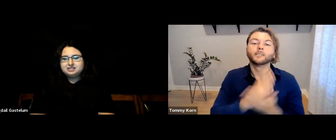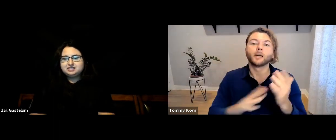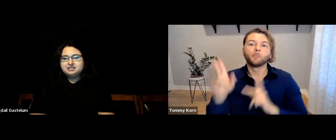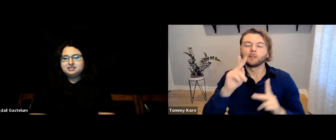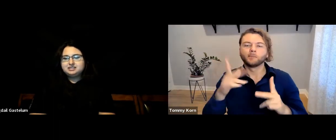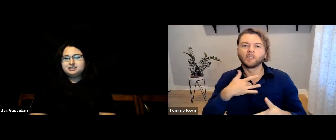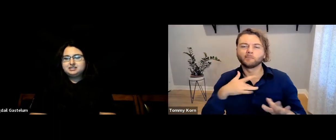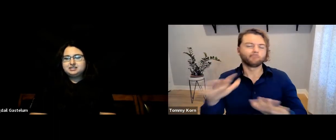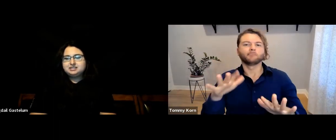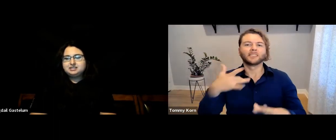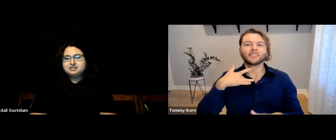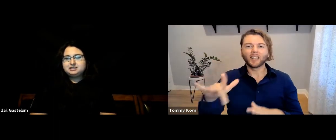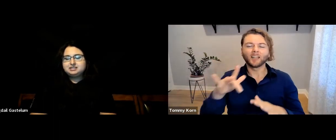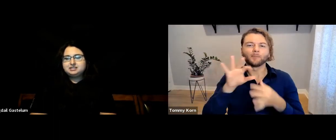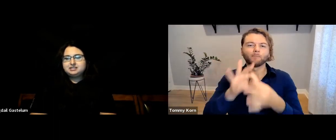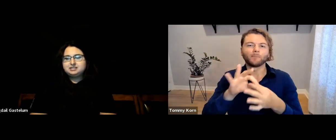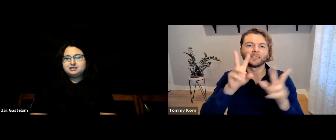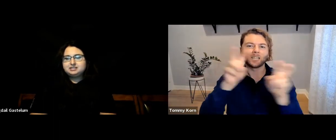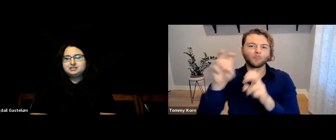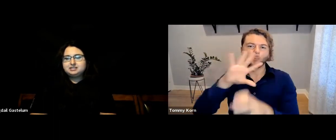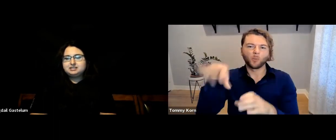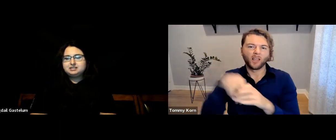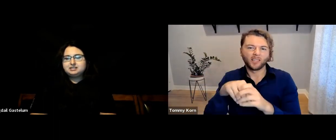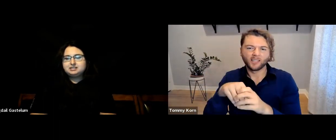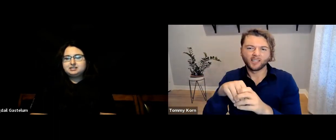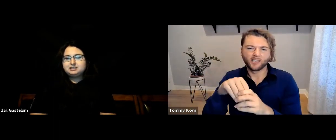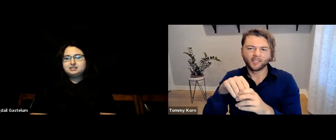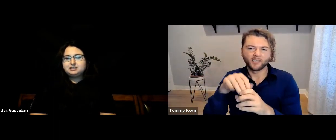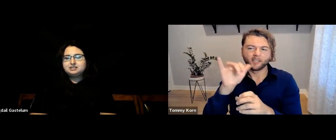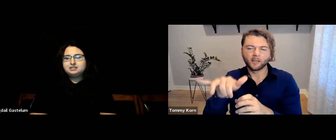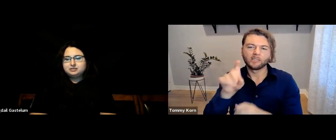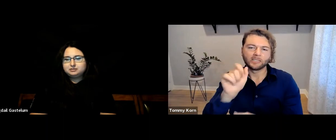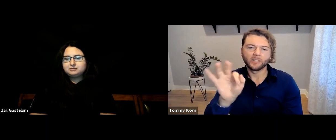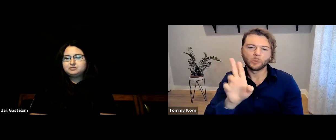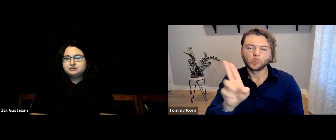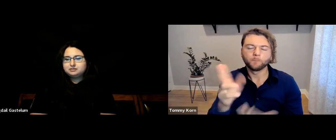They also thought there was a lot of sensitive content in it.